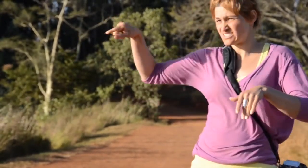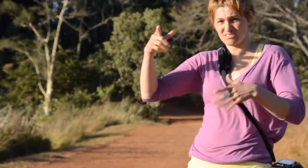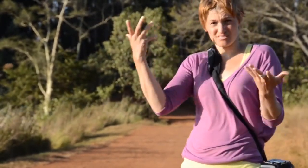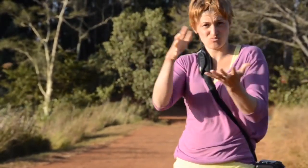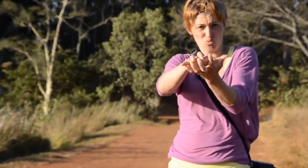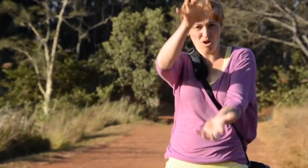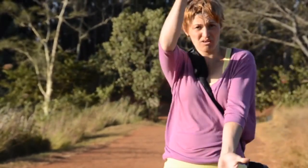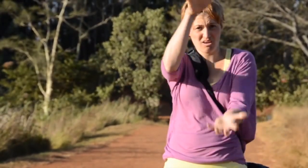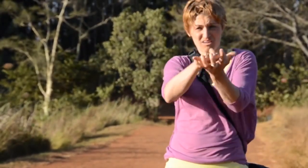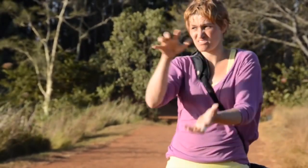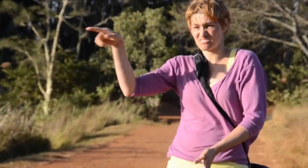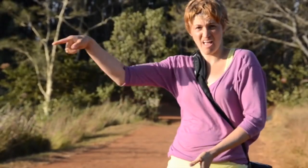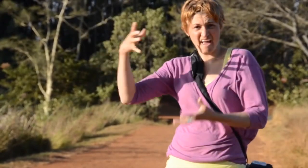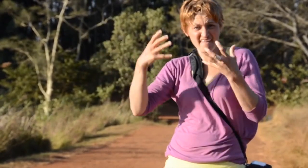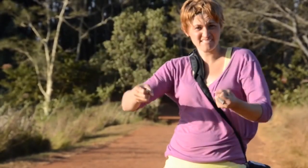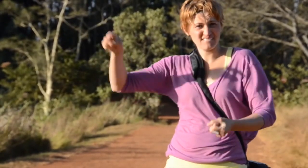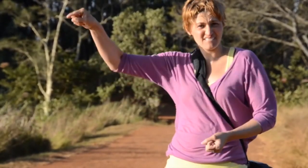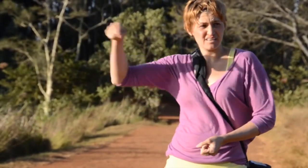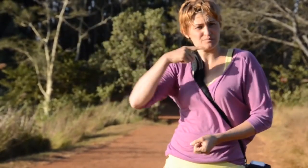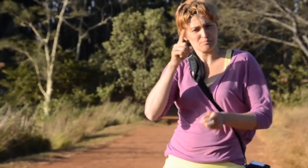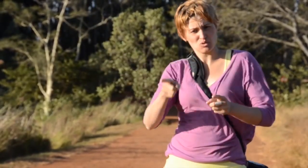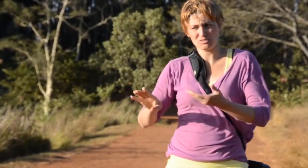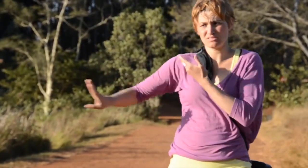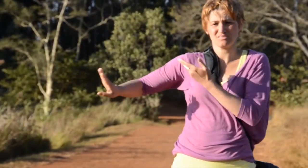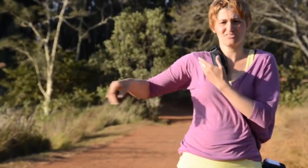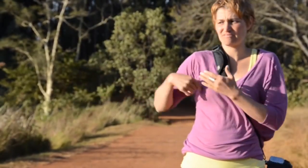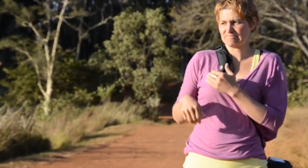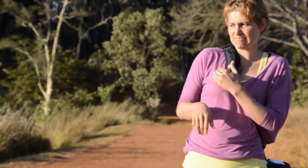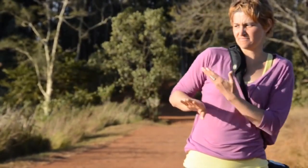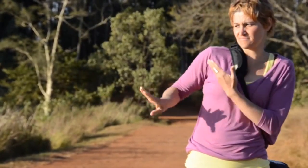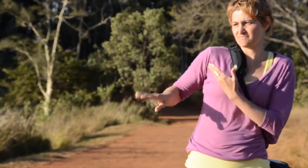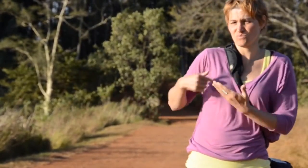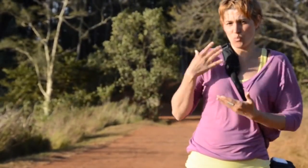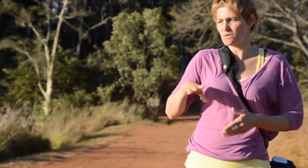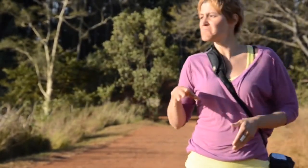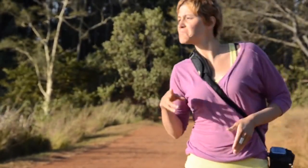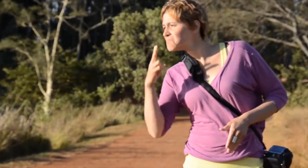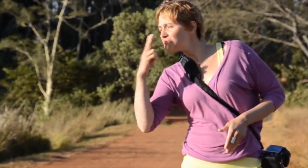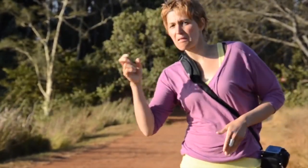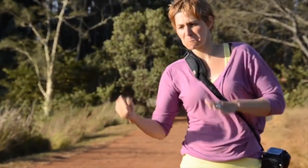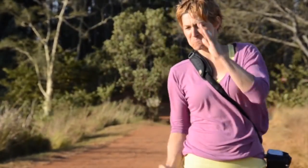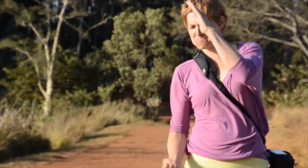approximately 4 meters away because there are crocodiles in the water.